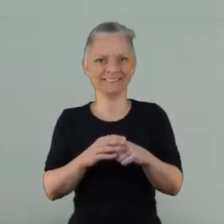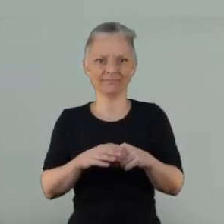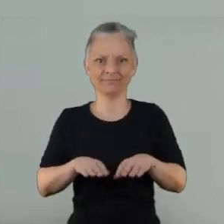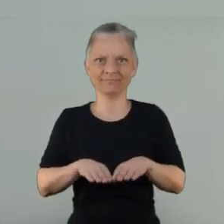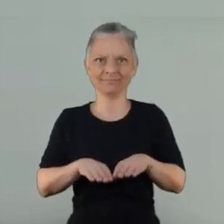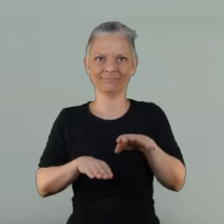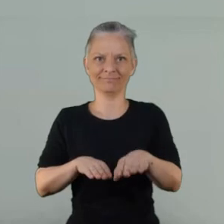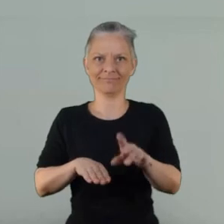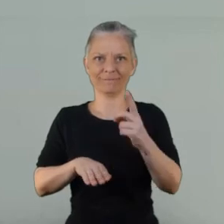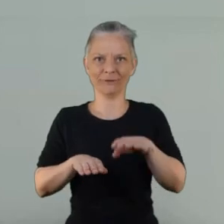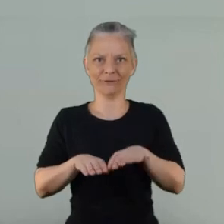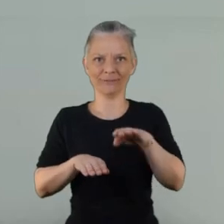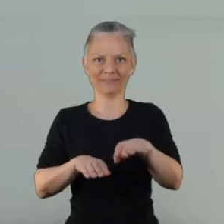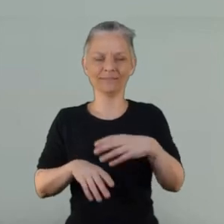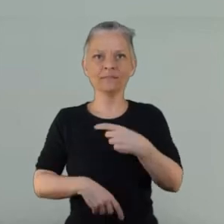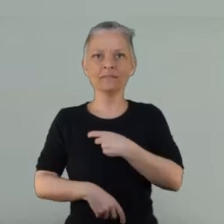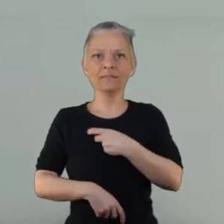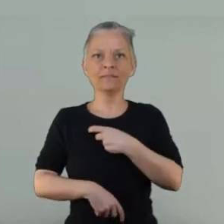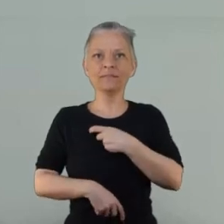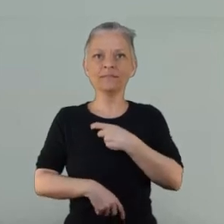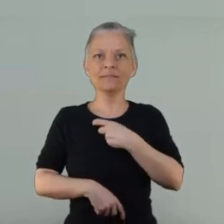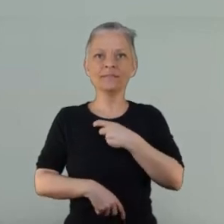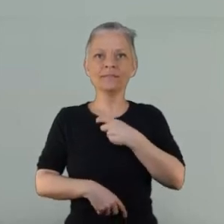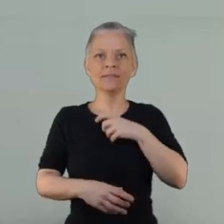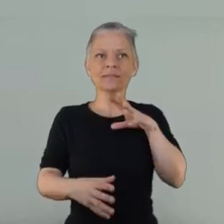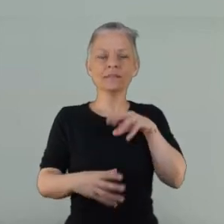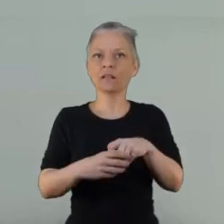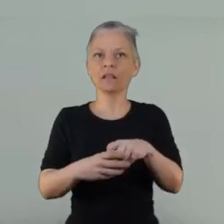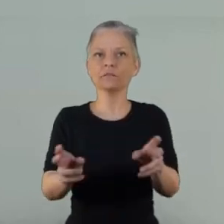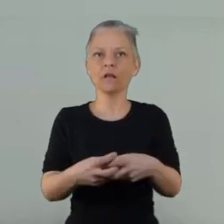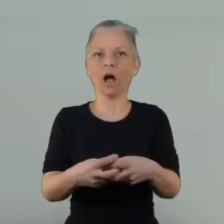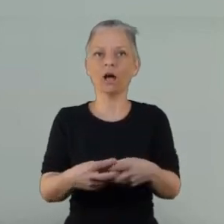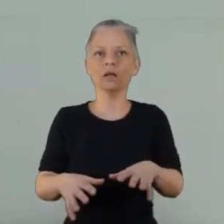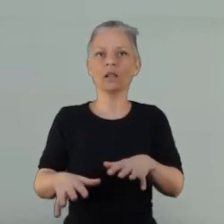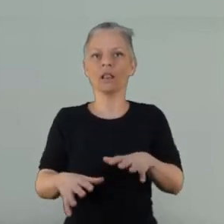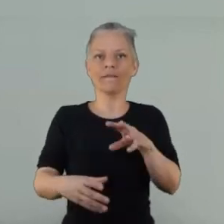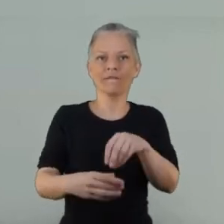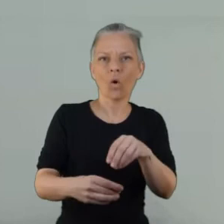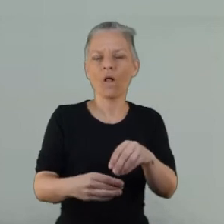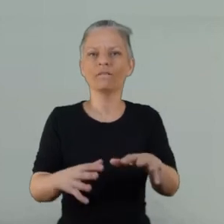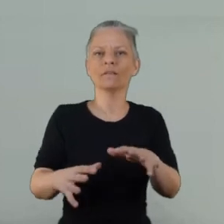Don't look at them as an issue to solve because even if you've got five people who all have